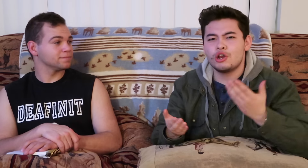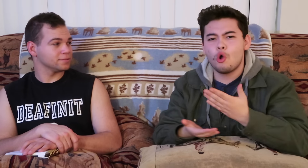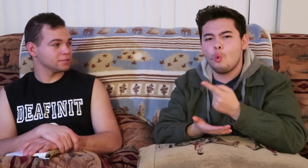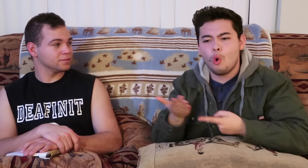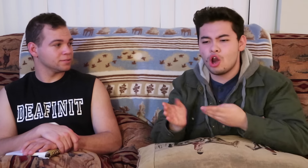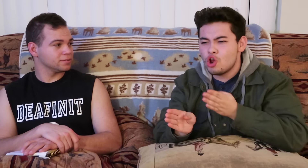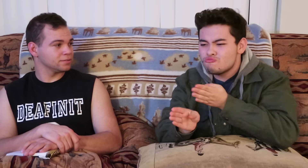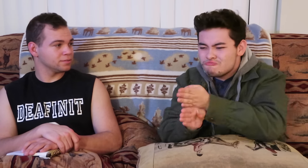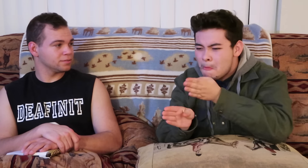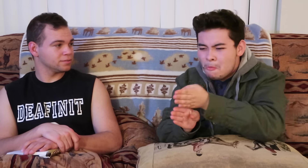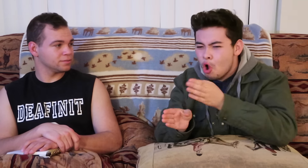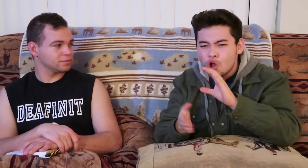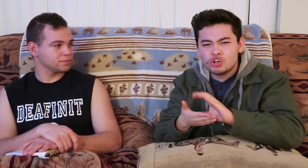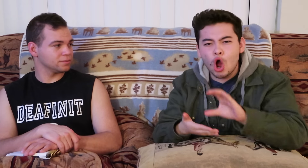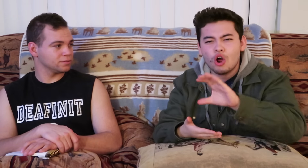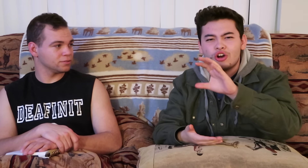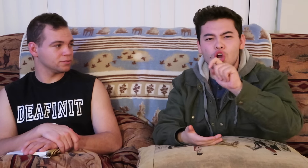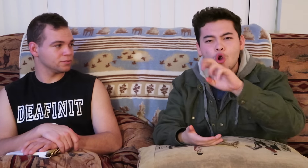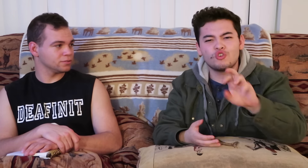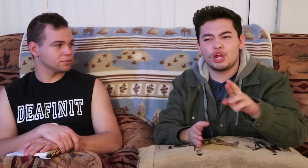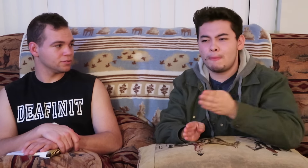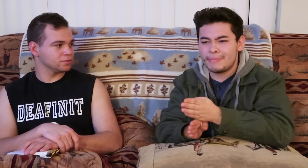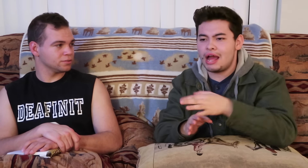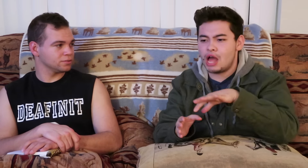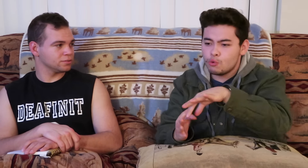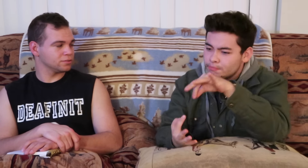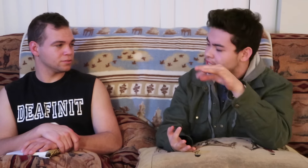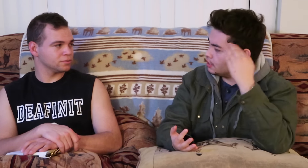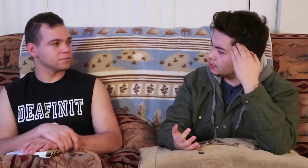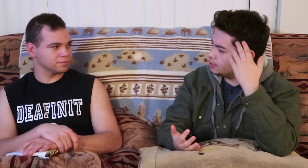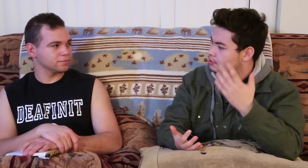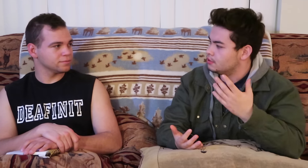i wouldn't know what college career path that i would pick, you know?